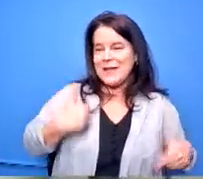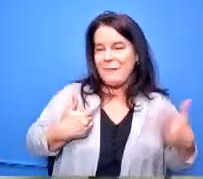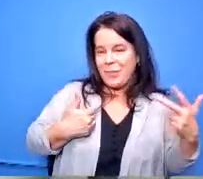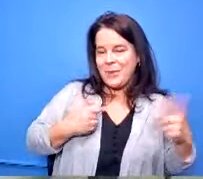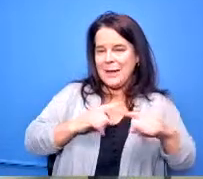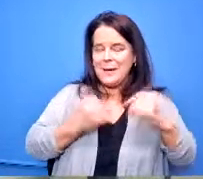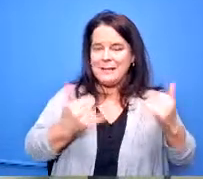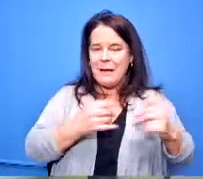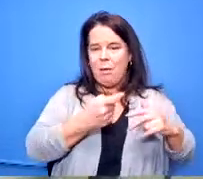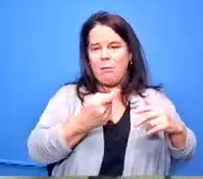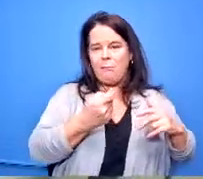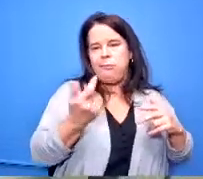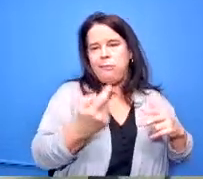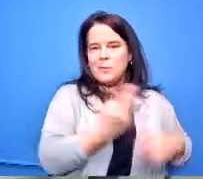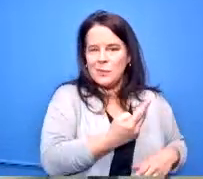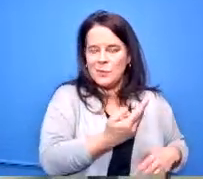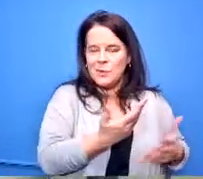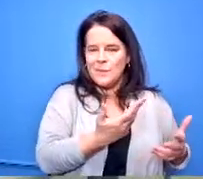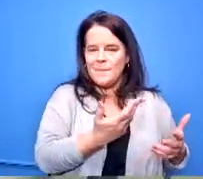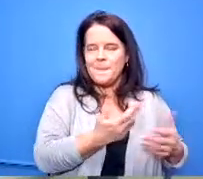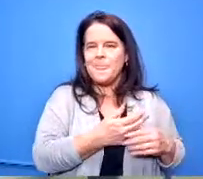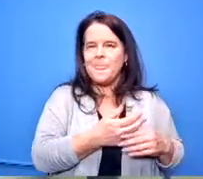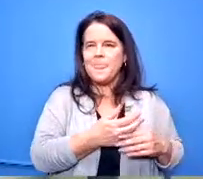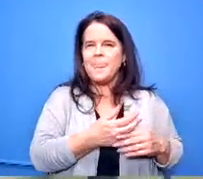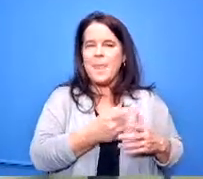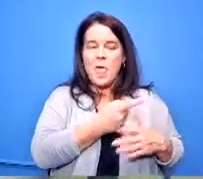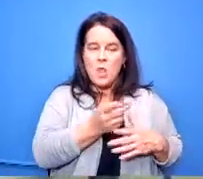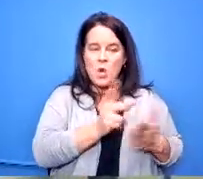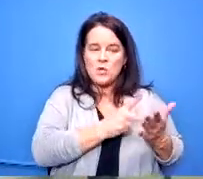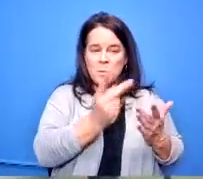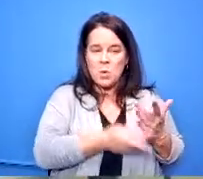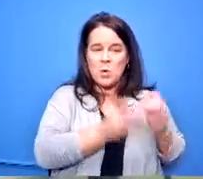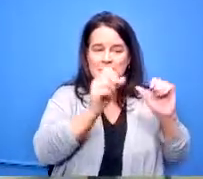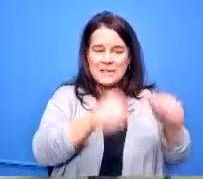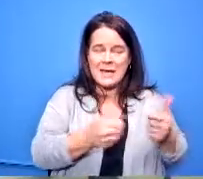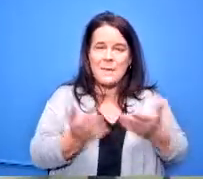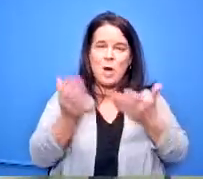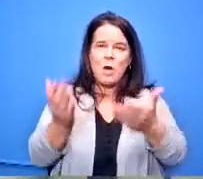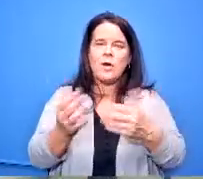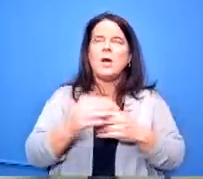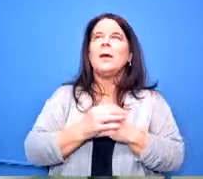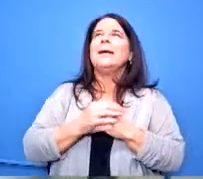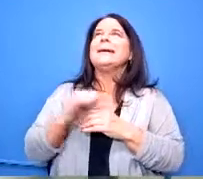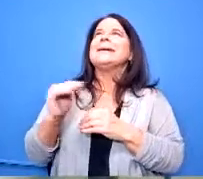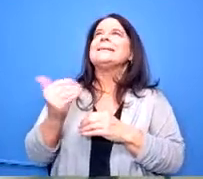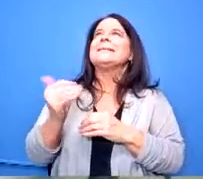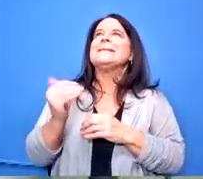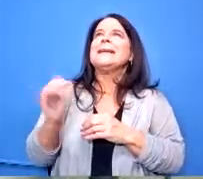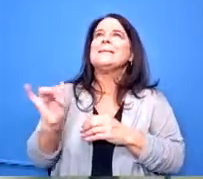to two but those are still programs that could be offered i mean it just seems like we're not we're